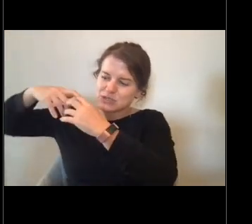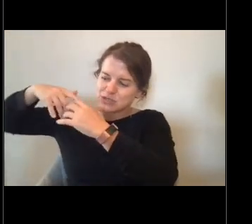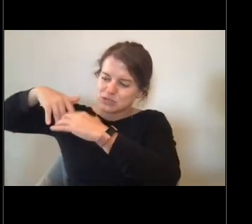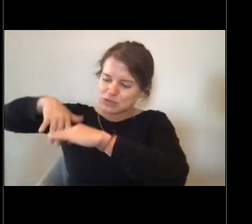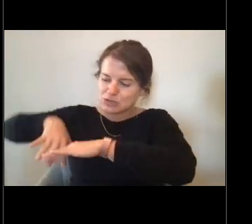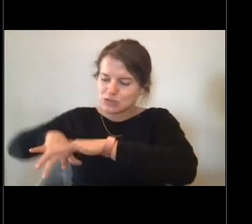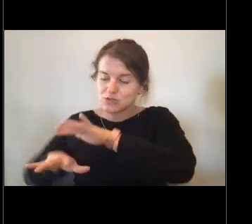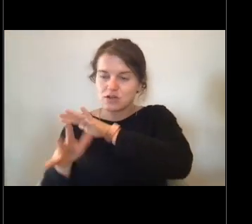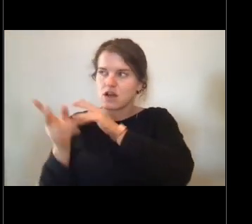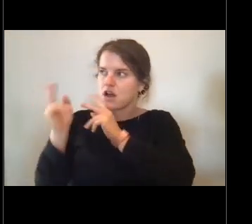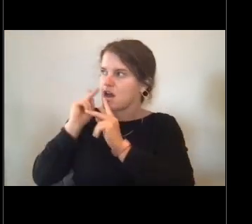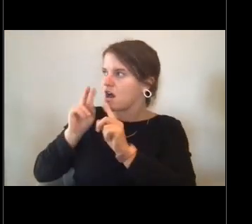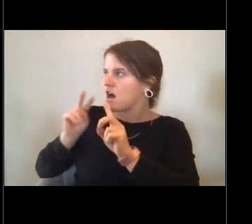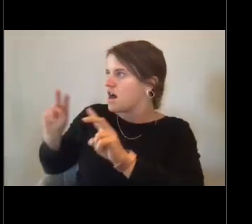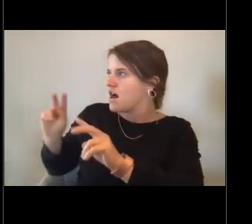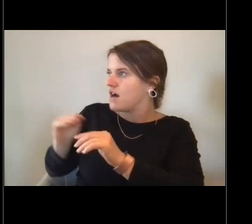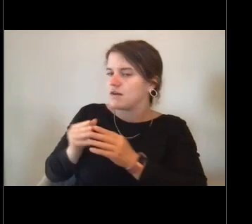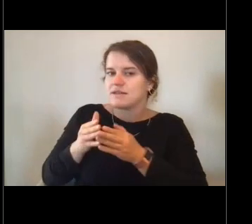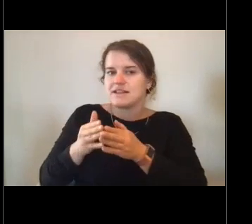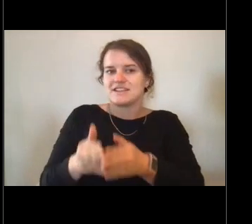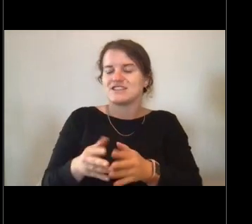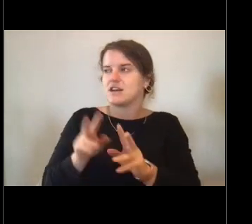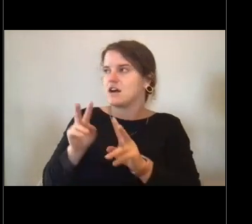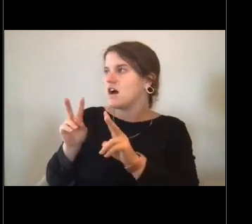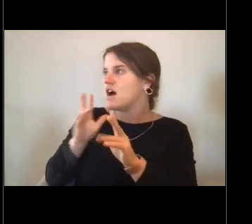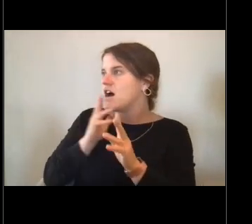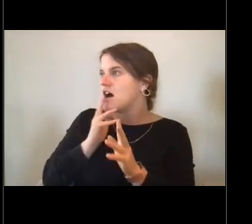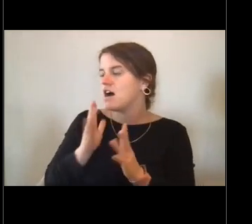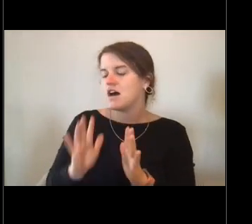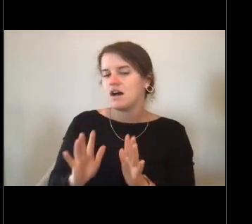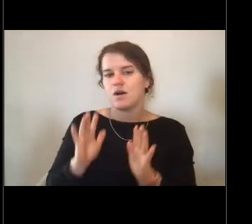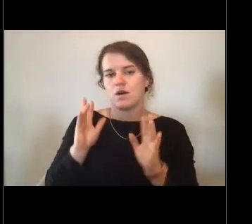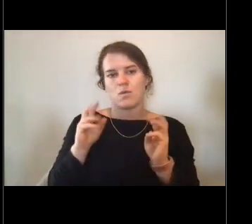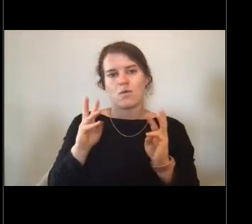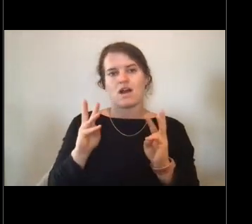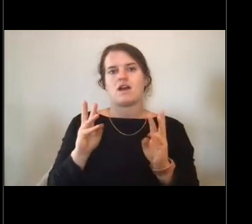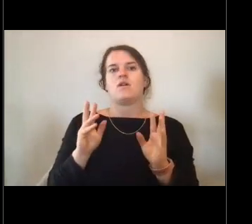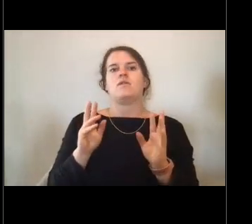And gosh, what a reminder of the beautiful place